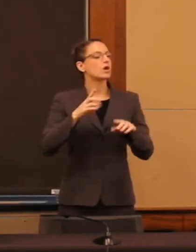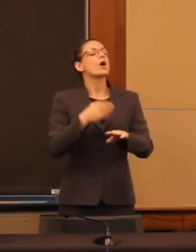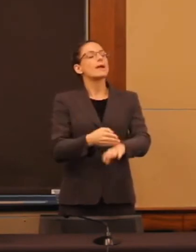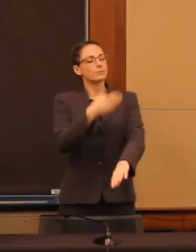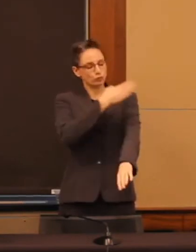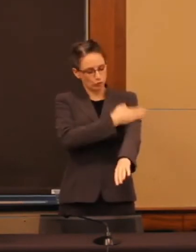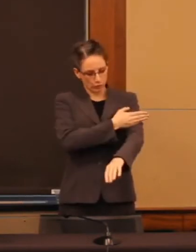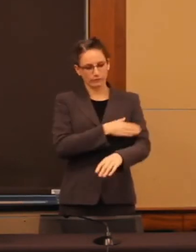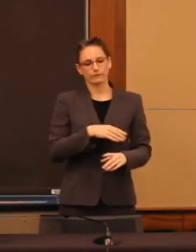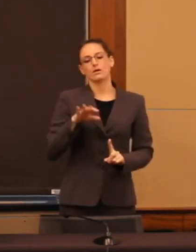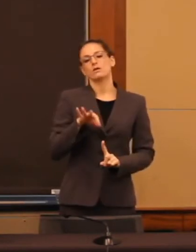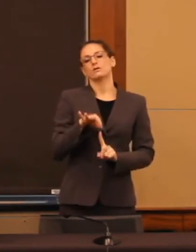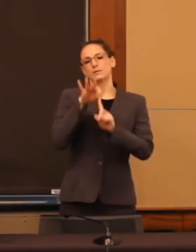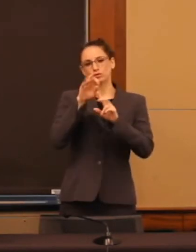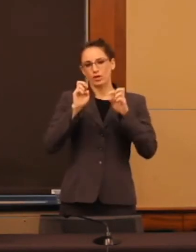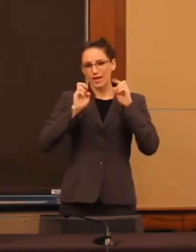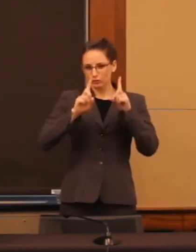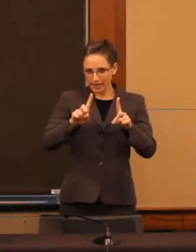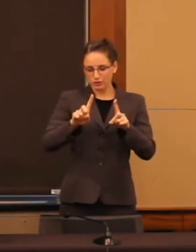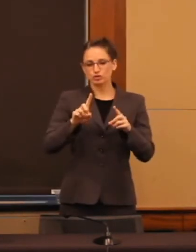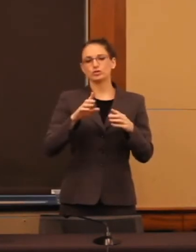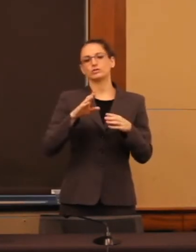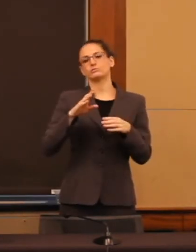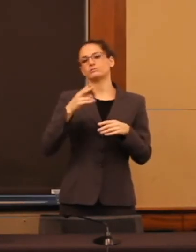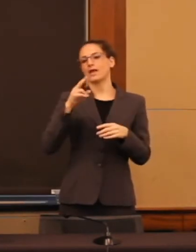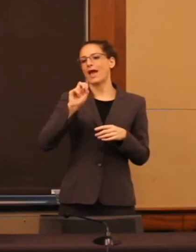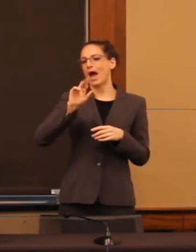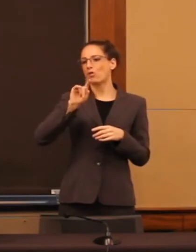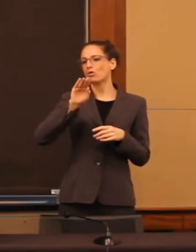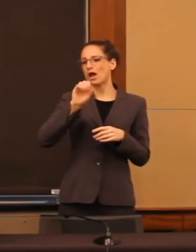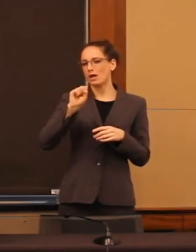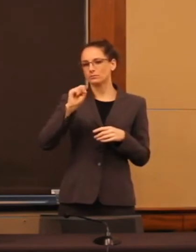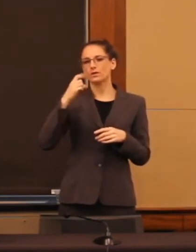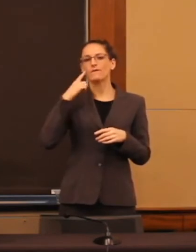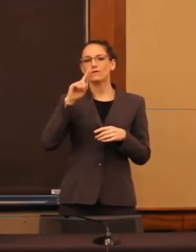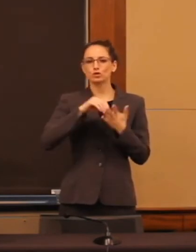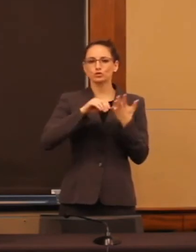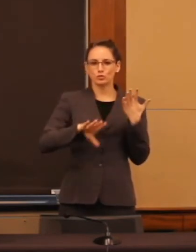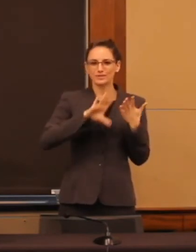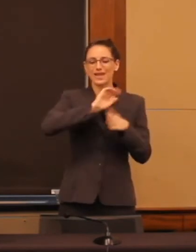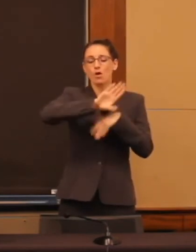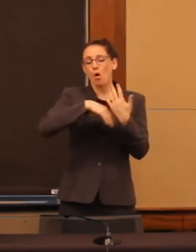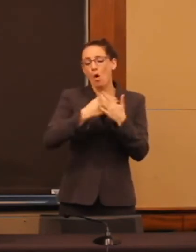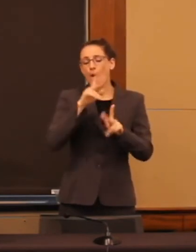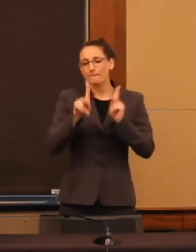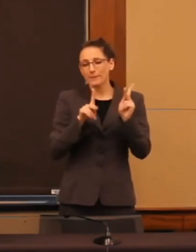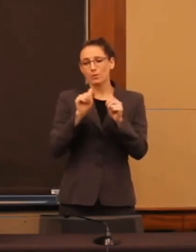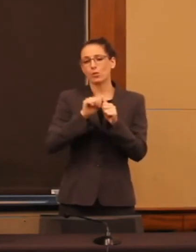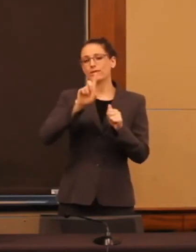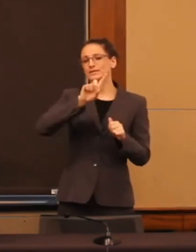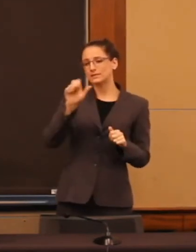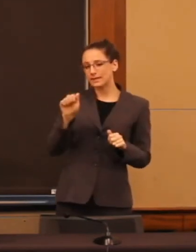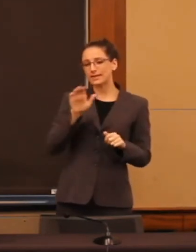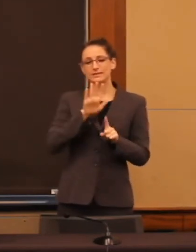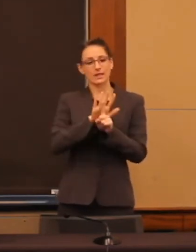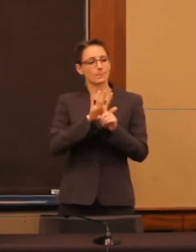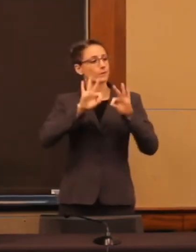and to raise expectations for all people with disabilities, their families, their communities